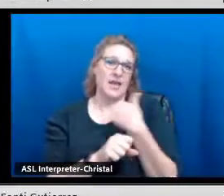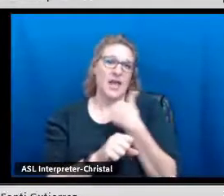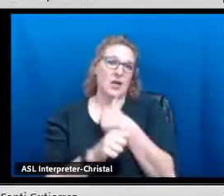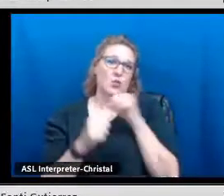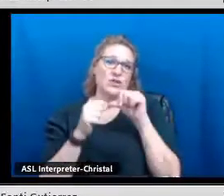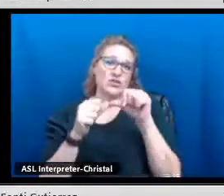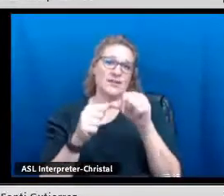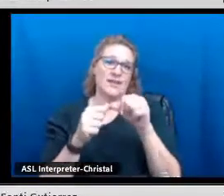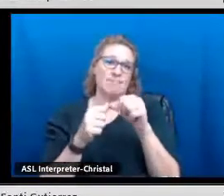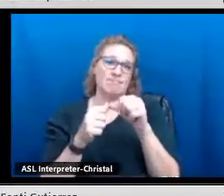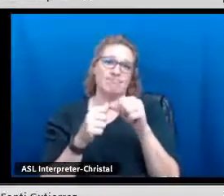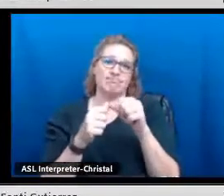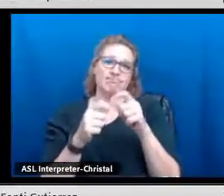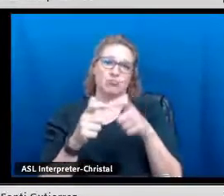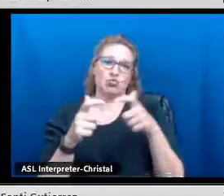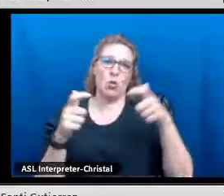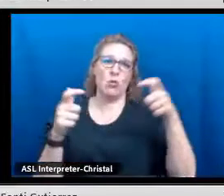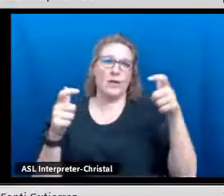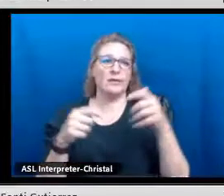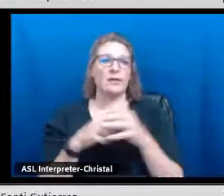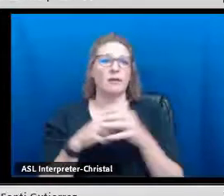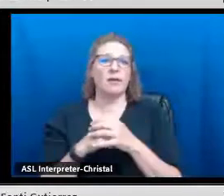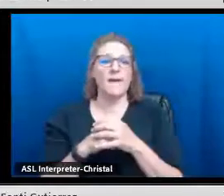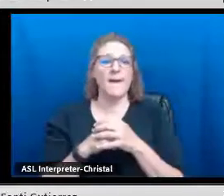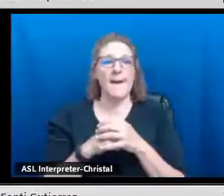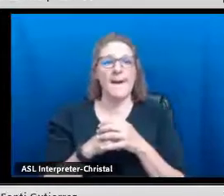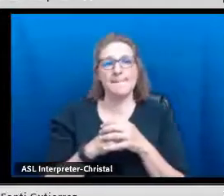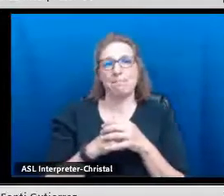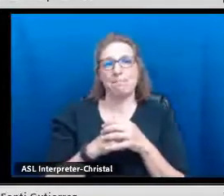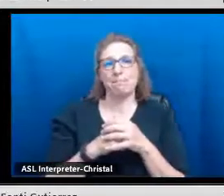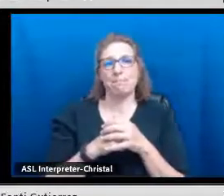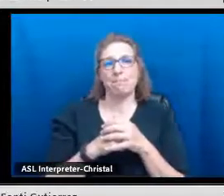and so, this works for us, and we keep growing.